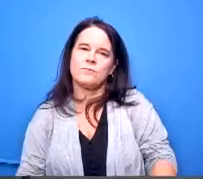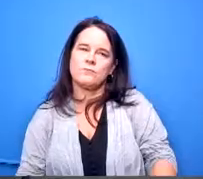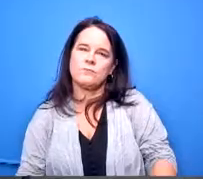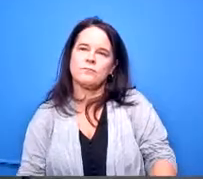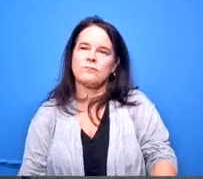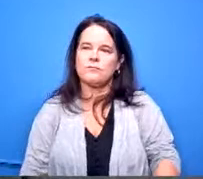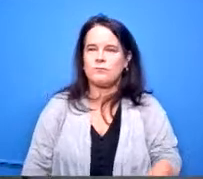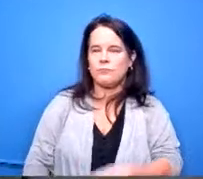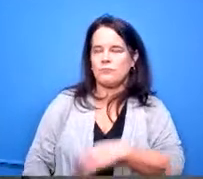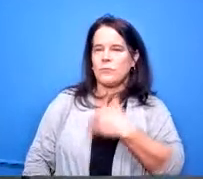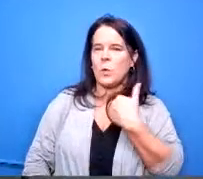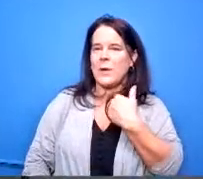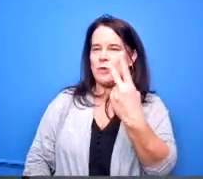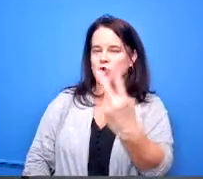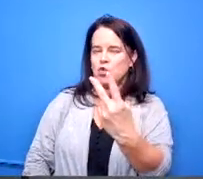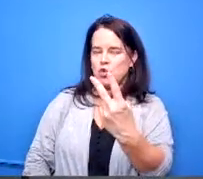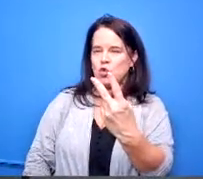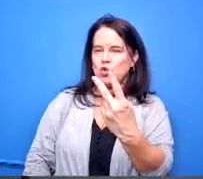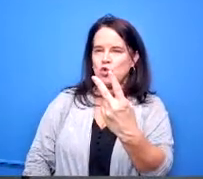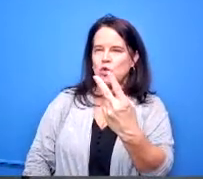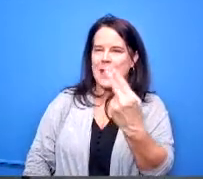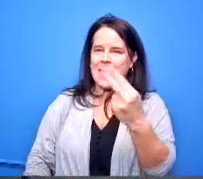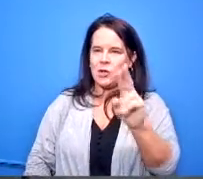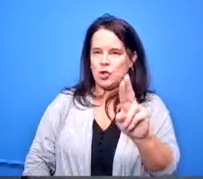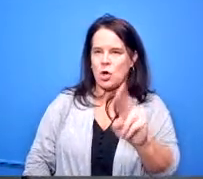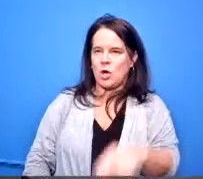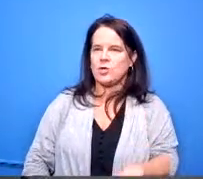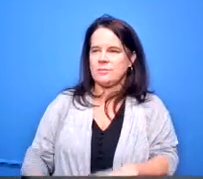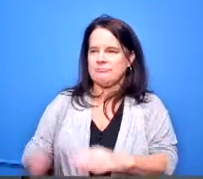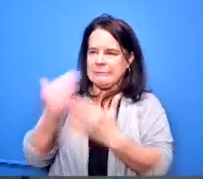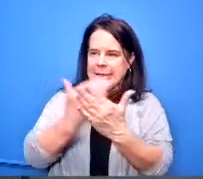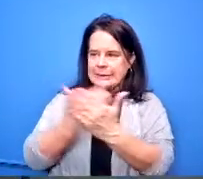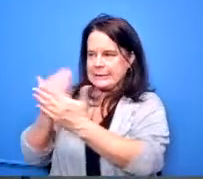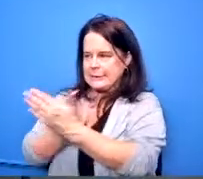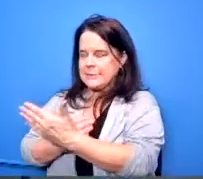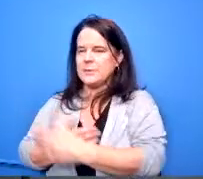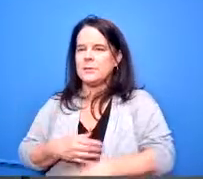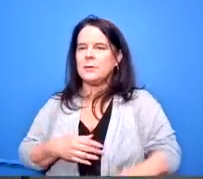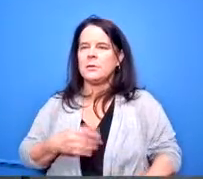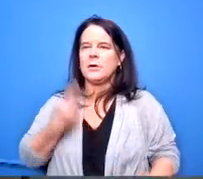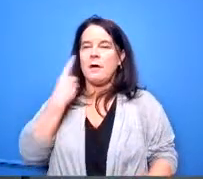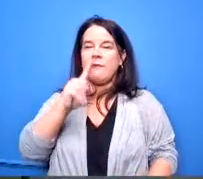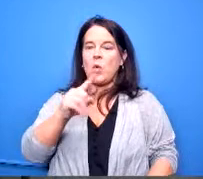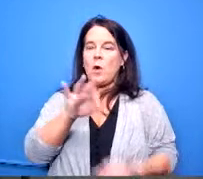then there's one's more the much longer just review list the four a vote uh is only six names